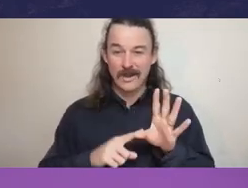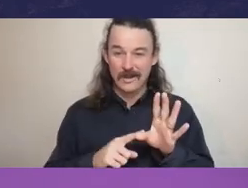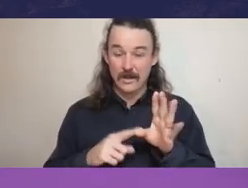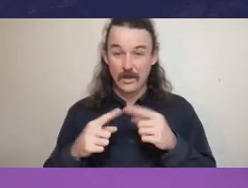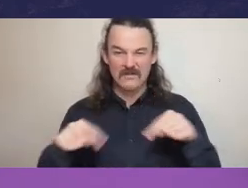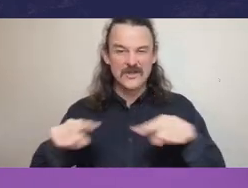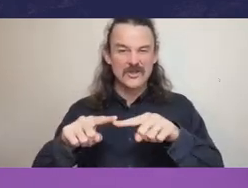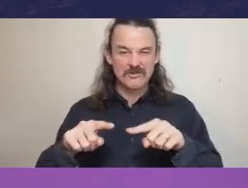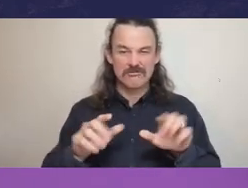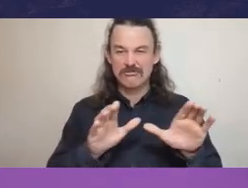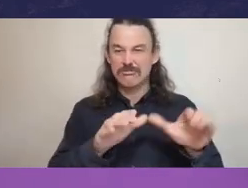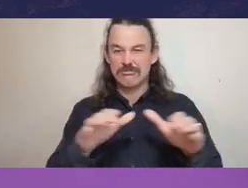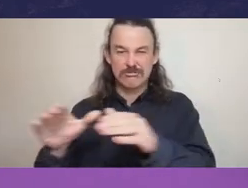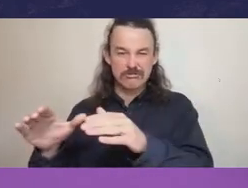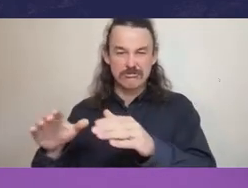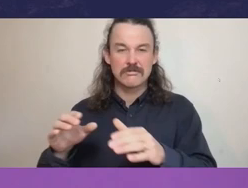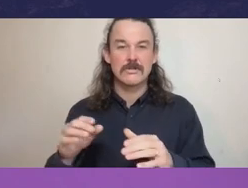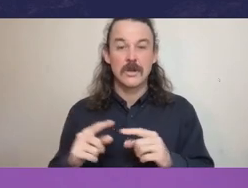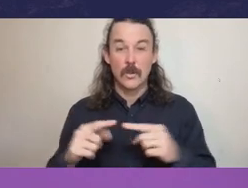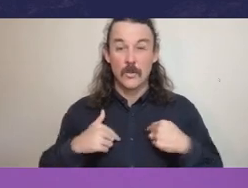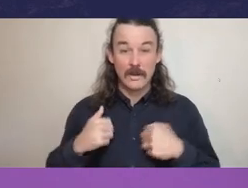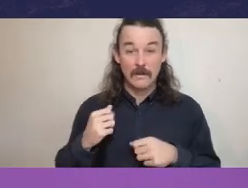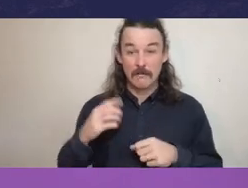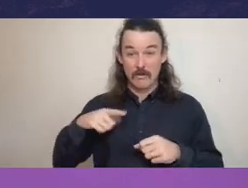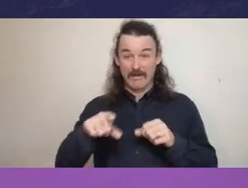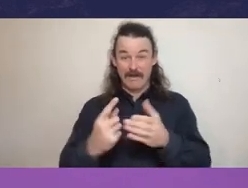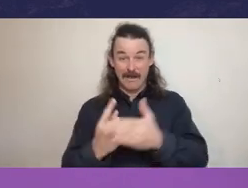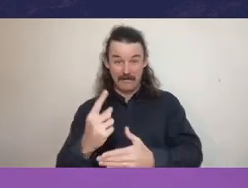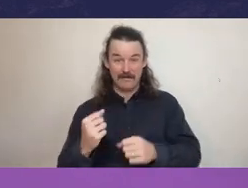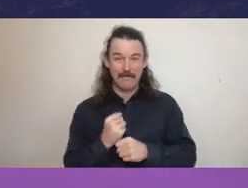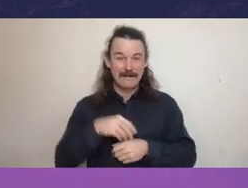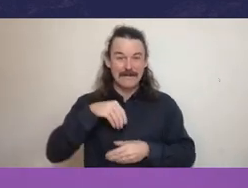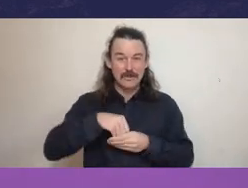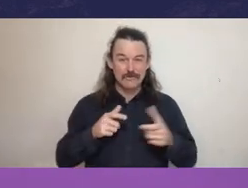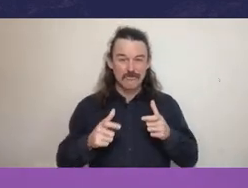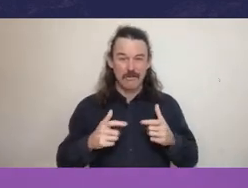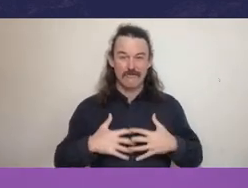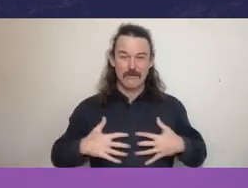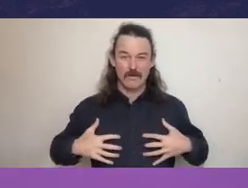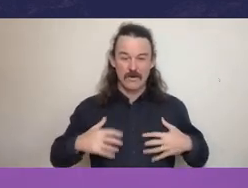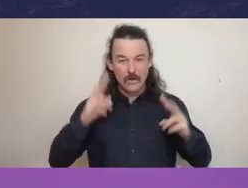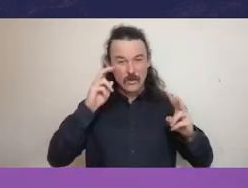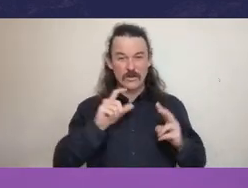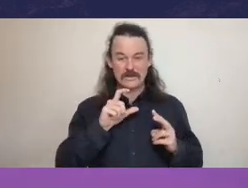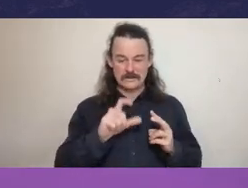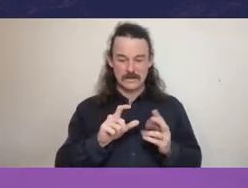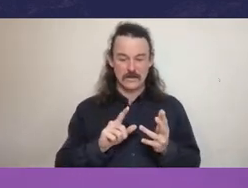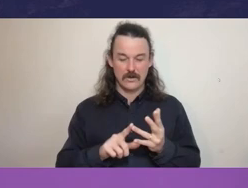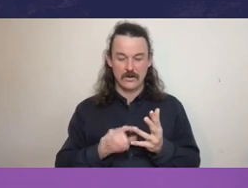same here has developed an internal control framework which we shorthand and called the COSO model, C-O-S-O, and of course the COSO model